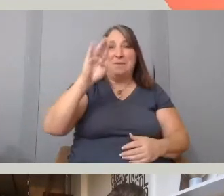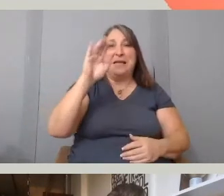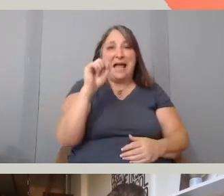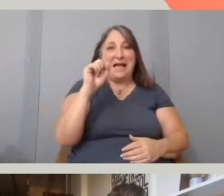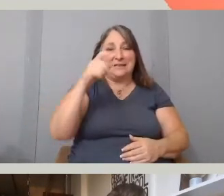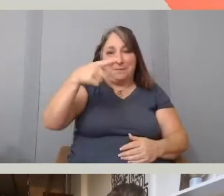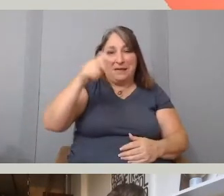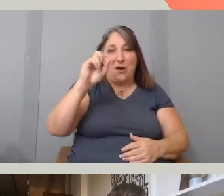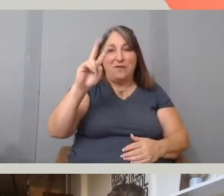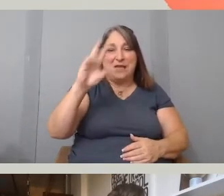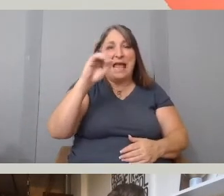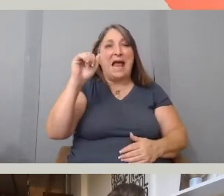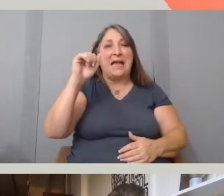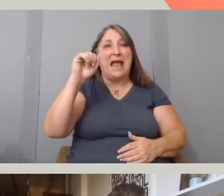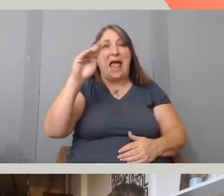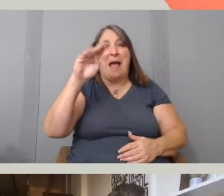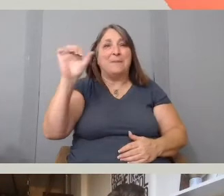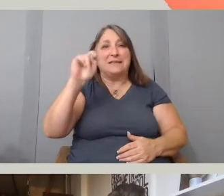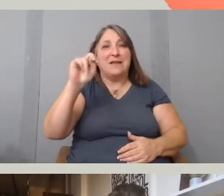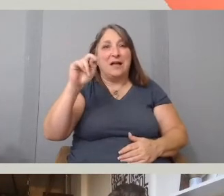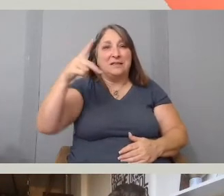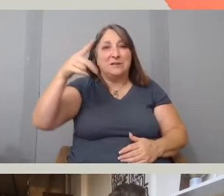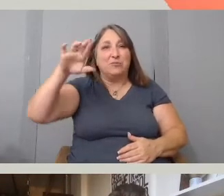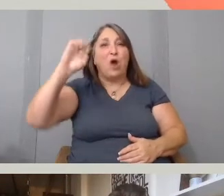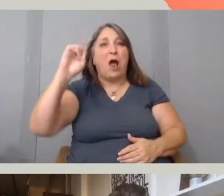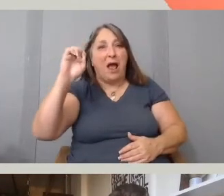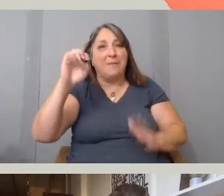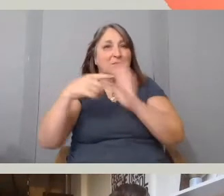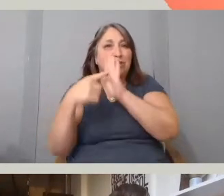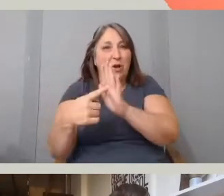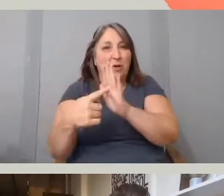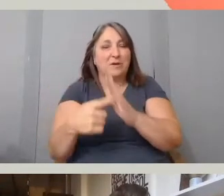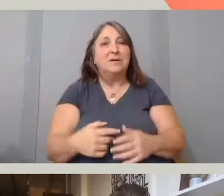Elan and Jonathan were chosen by Filmmaker Magazines